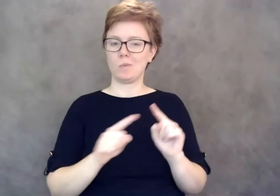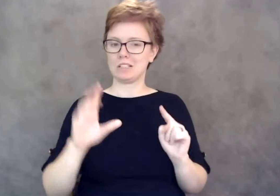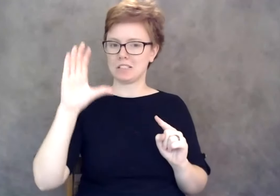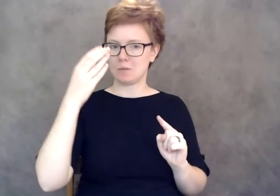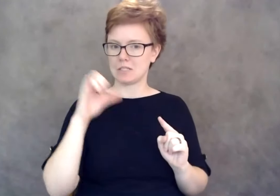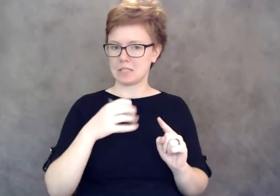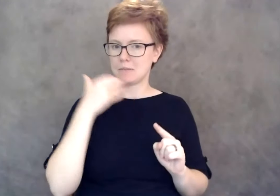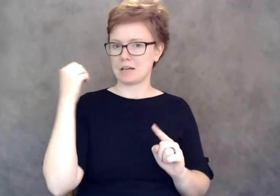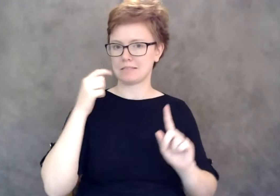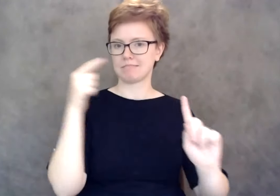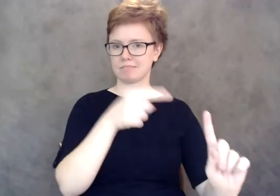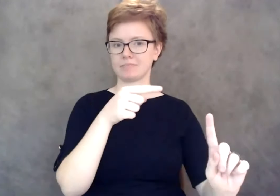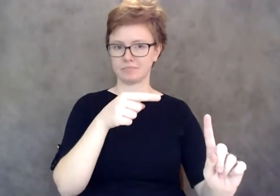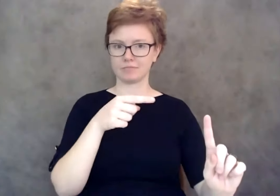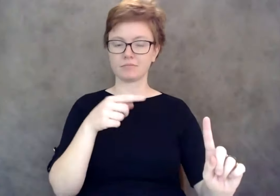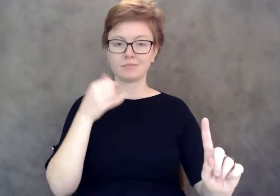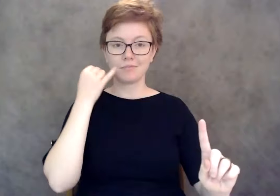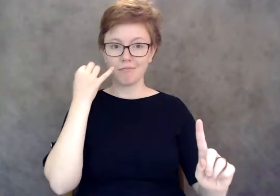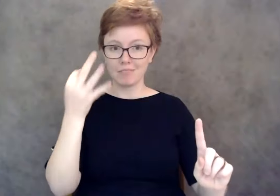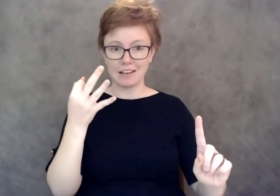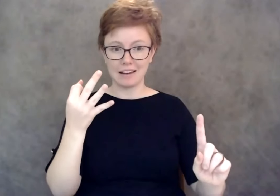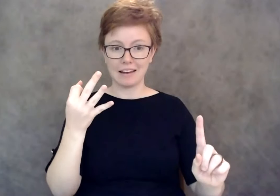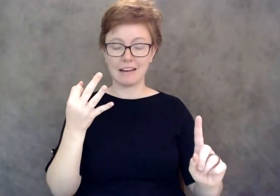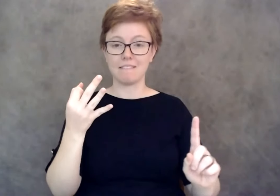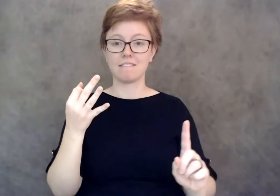if you're not able to get the result from the business after following those tips,